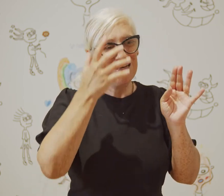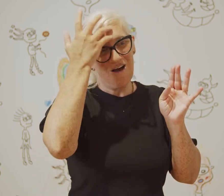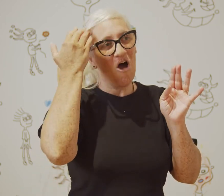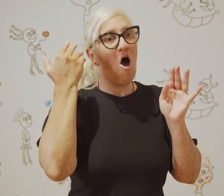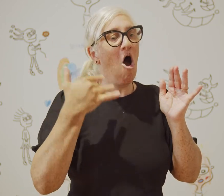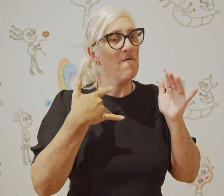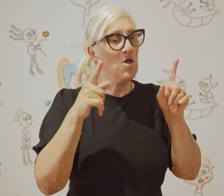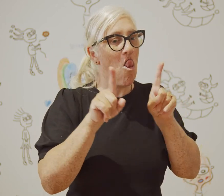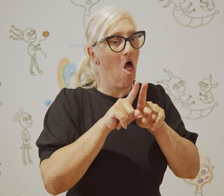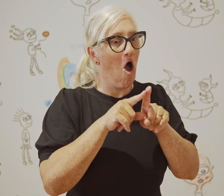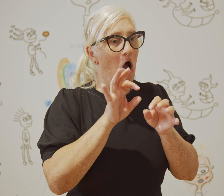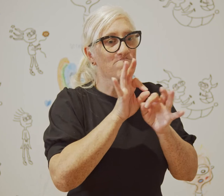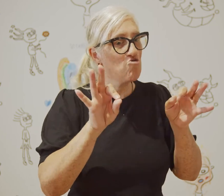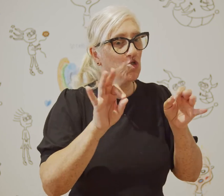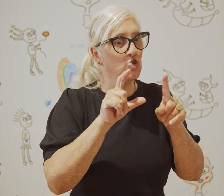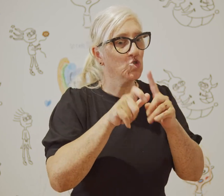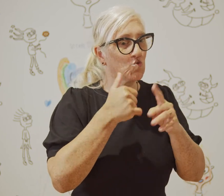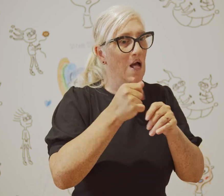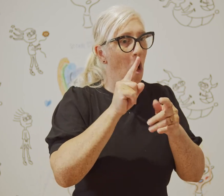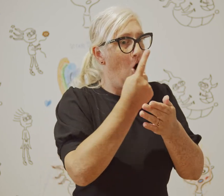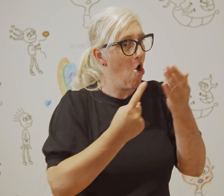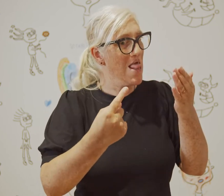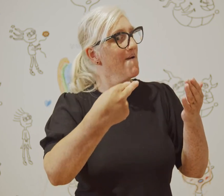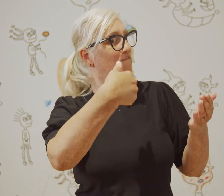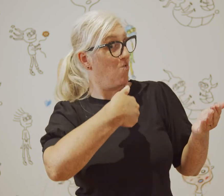is amazing and the knowledge that I'm not doing it